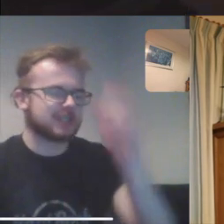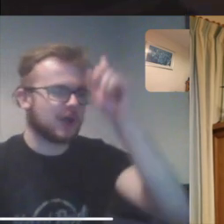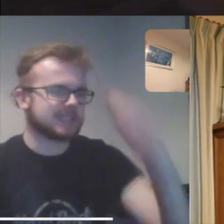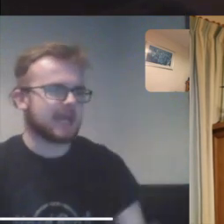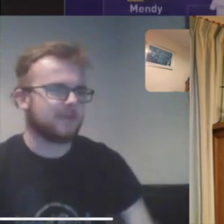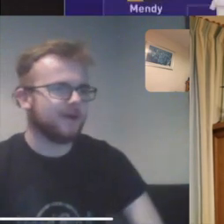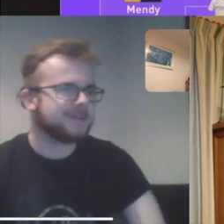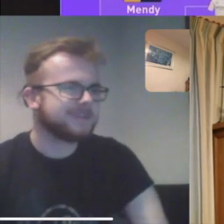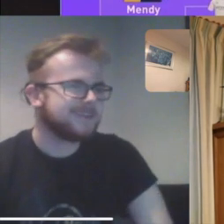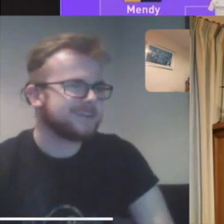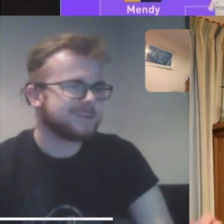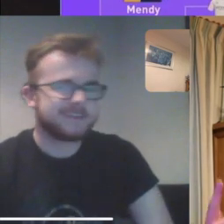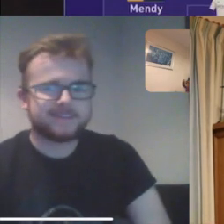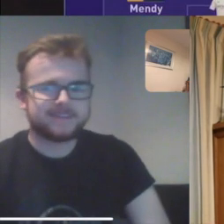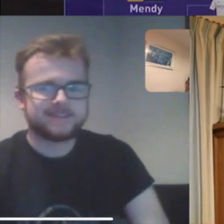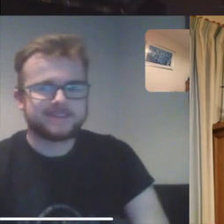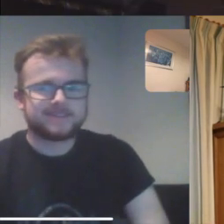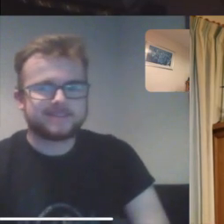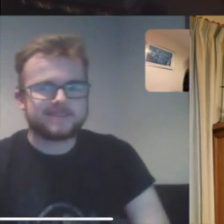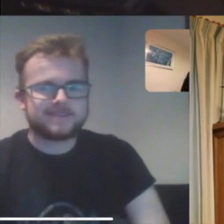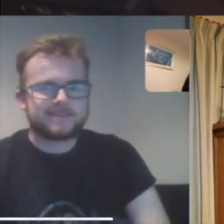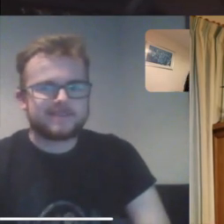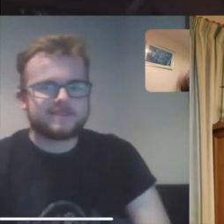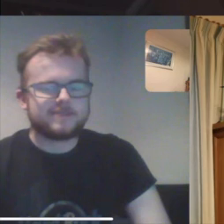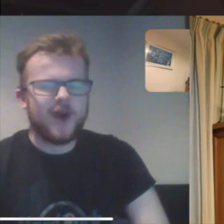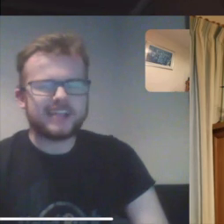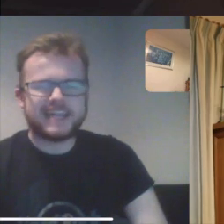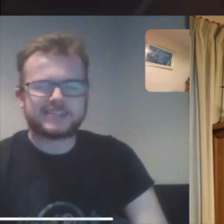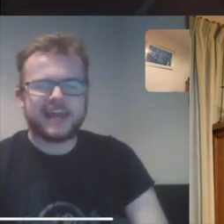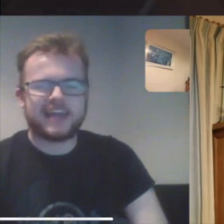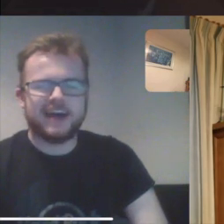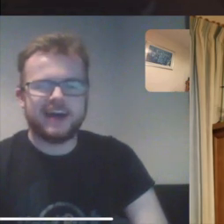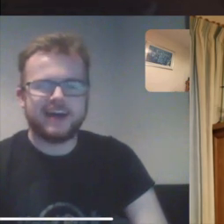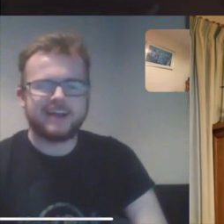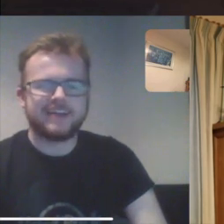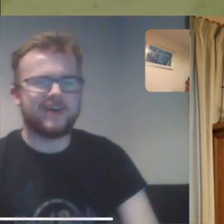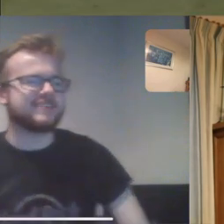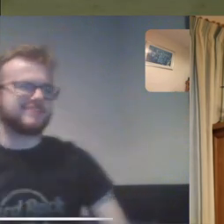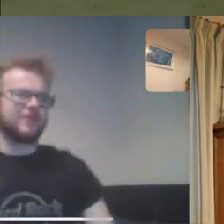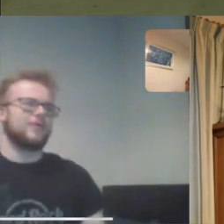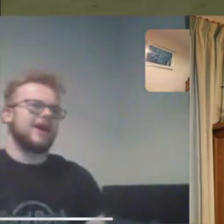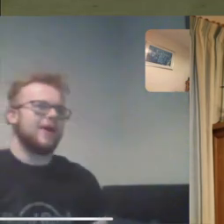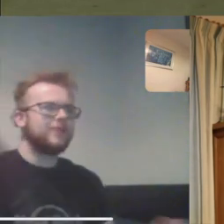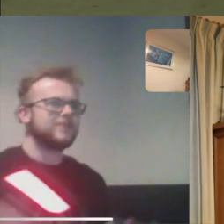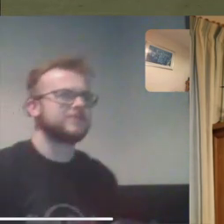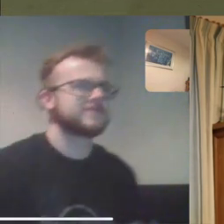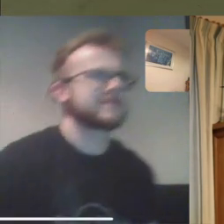Thomas: we are NOT doing a re-match! Thomas: YOU agreed it would be a one-off ! Rhys: Nah I didnt' say that ! Thomas: Yes you did, yes YOU did ! Rhys: no I don't know what you are talking about! Thomas: yes you did, yes YOU did!